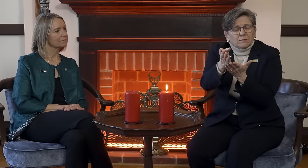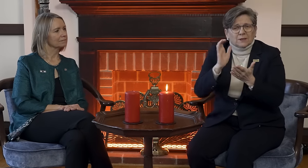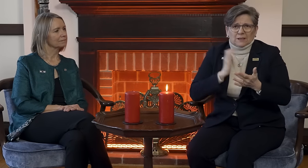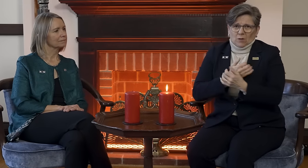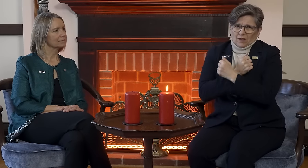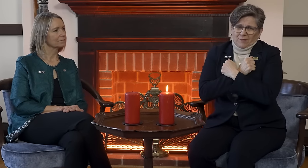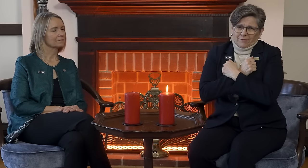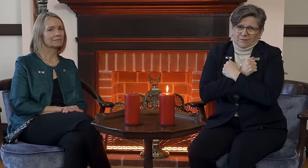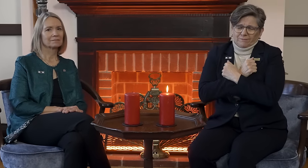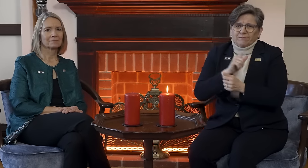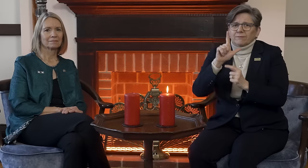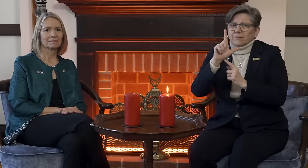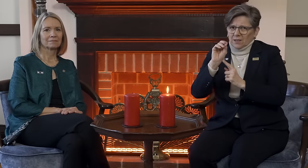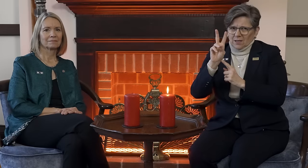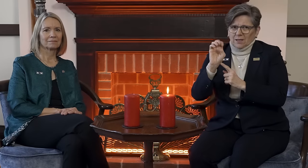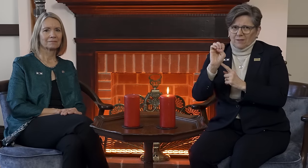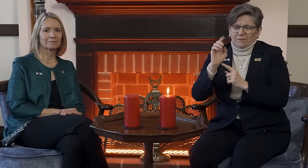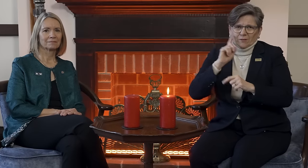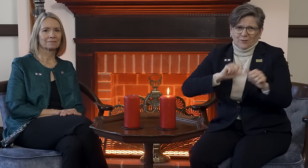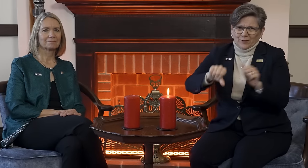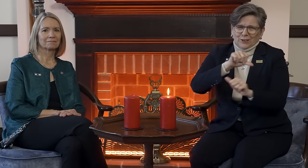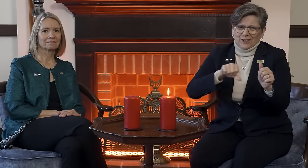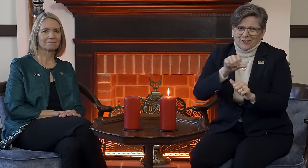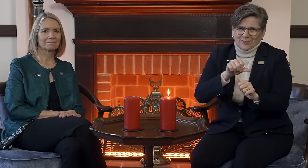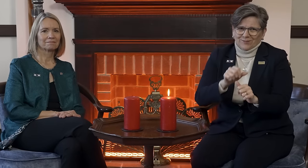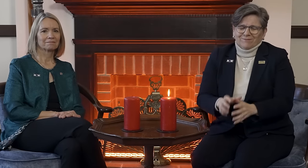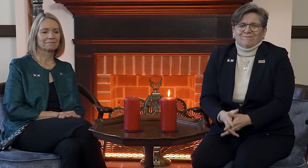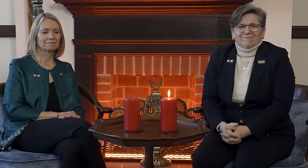is our love for each other.